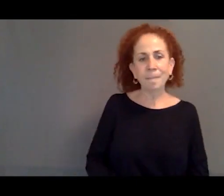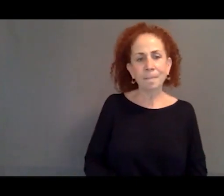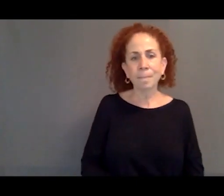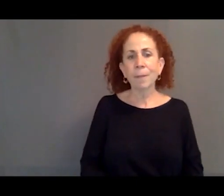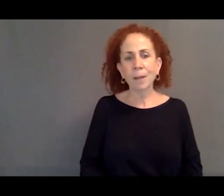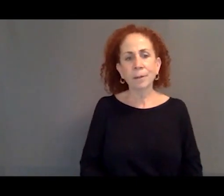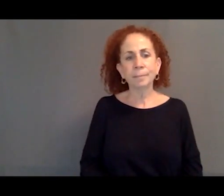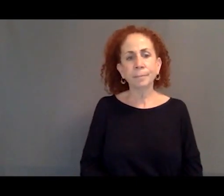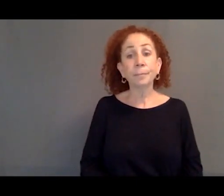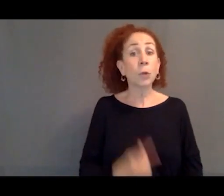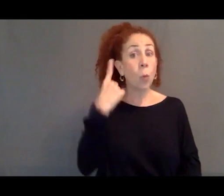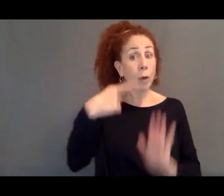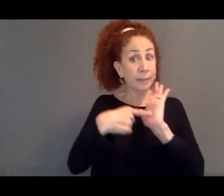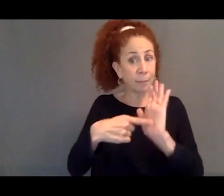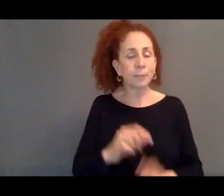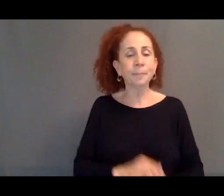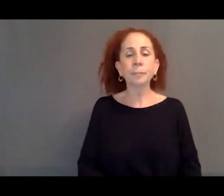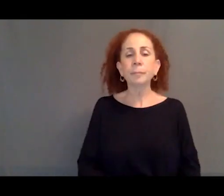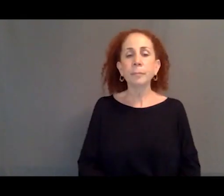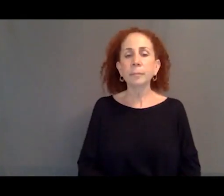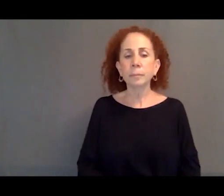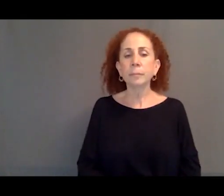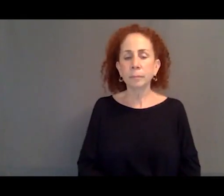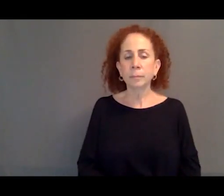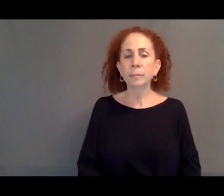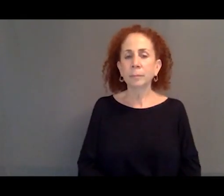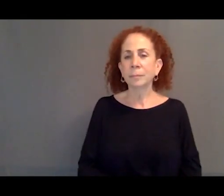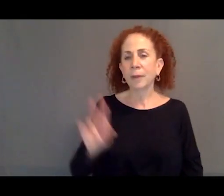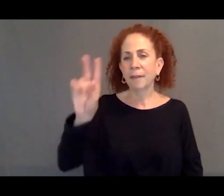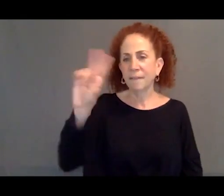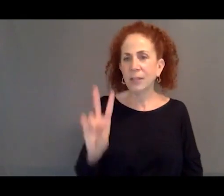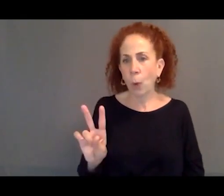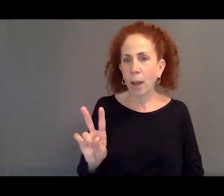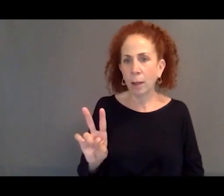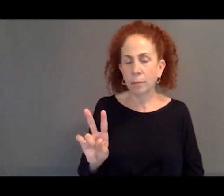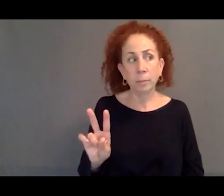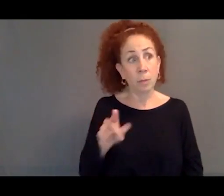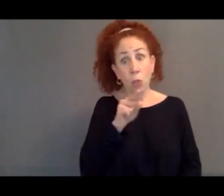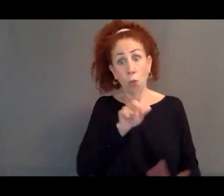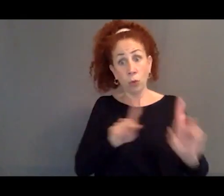One of them is the displacement of people from Venezuela.